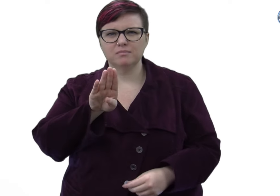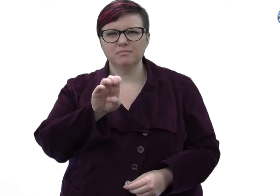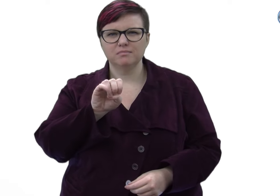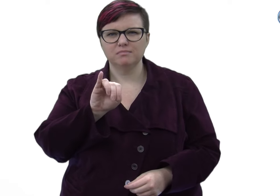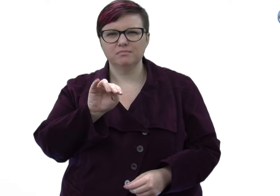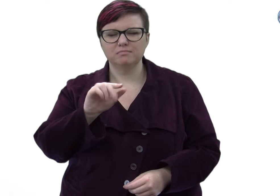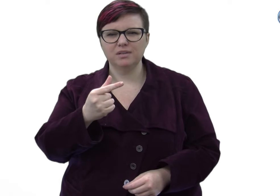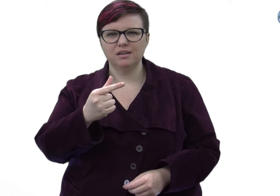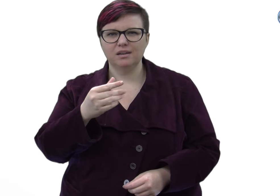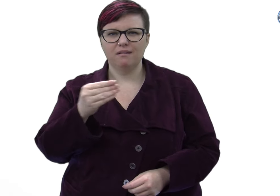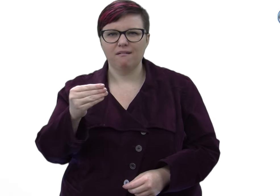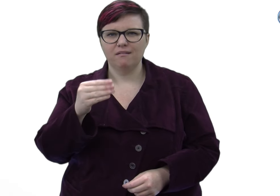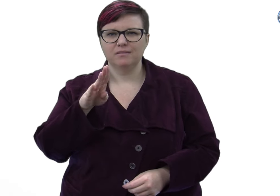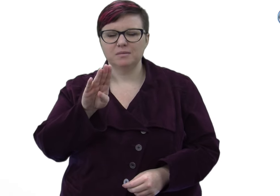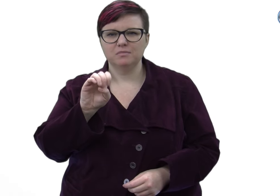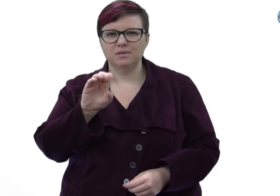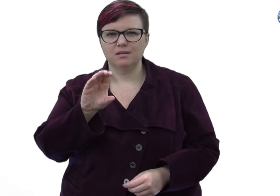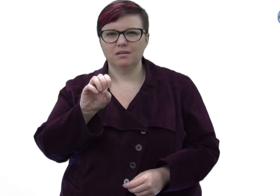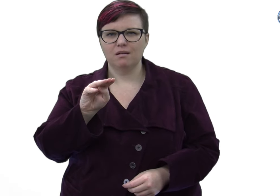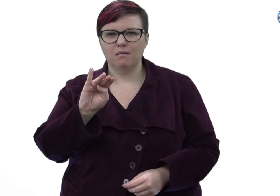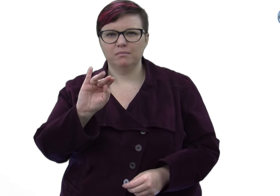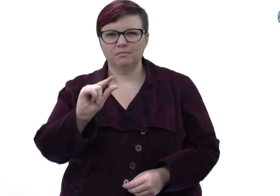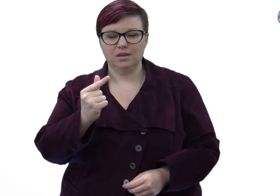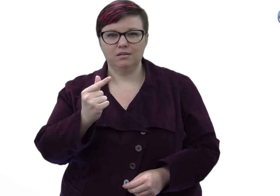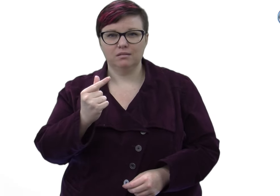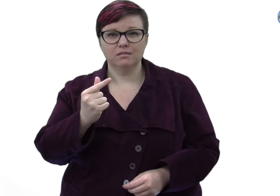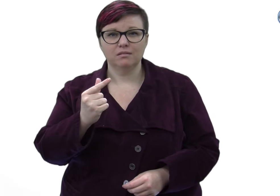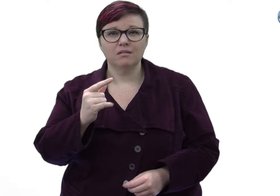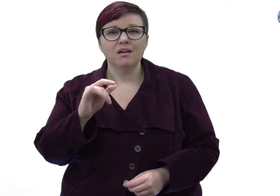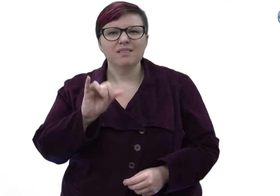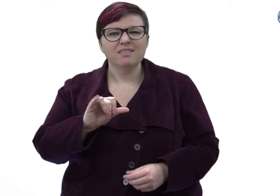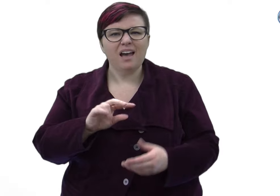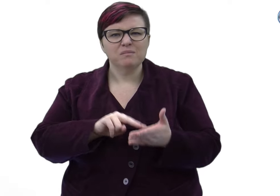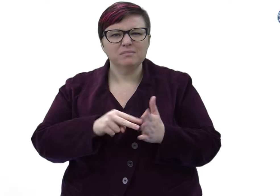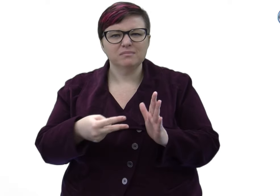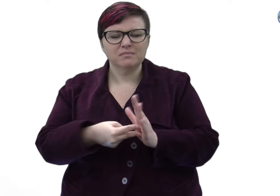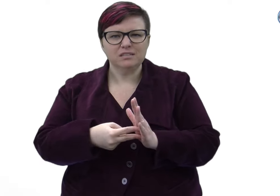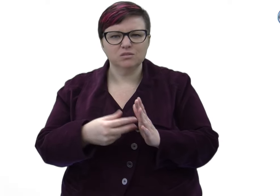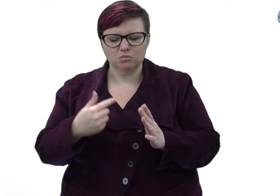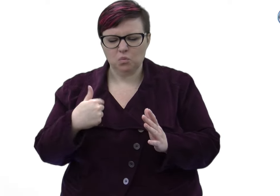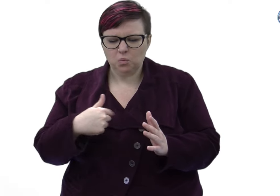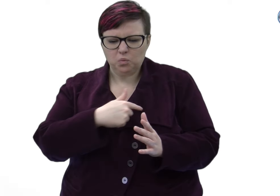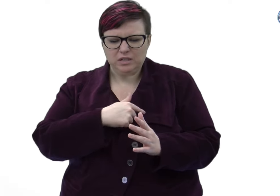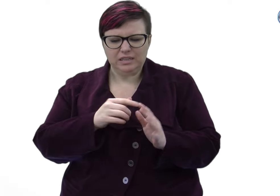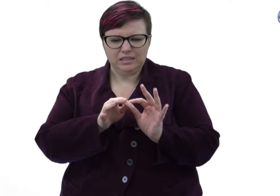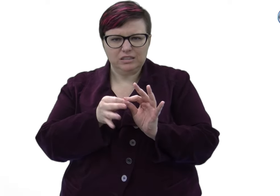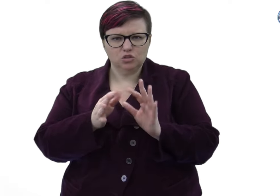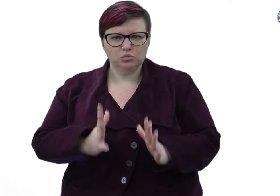They found that not only do they work as interpreters but they involve their sense of self as well.